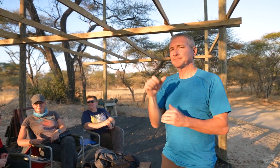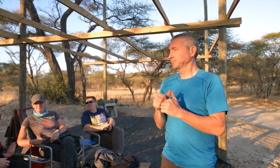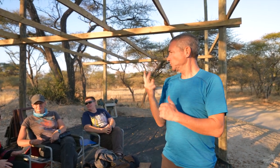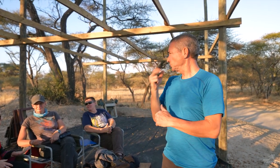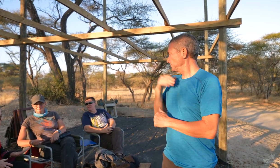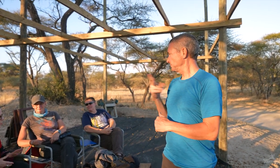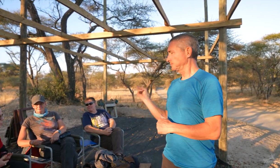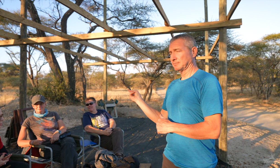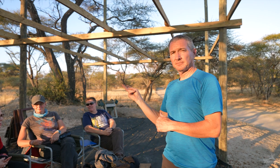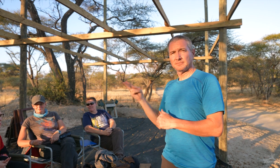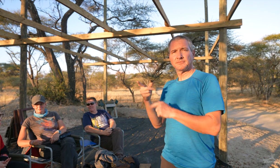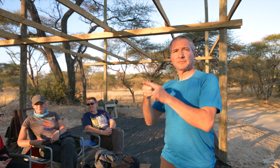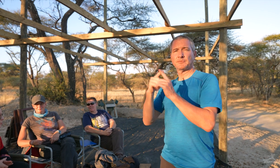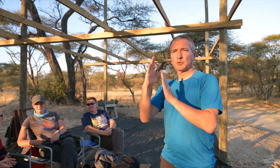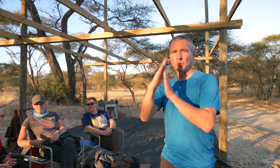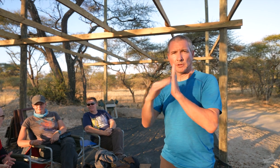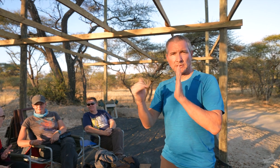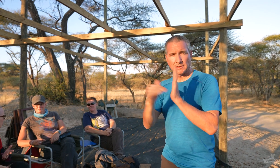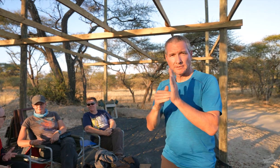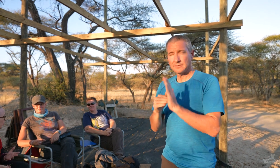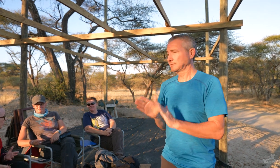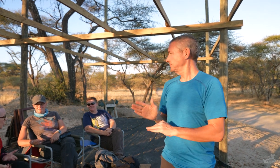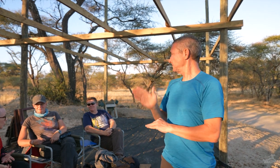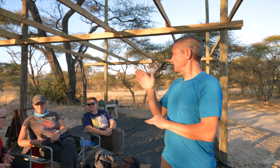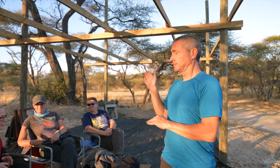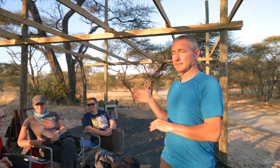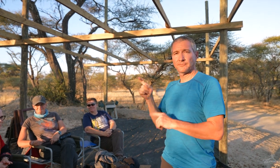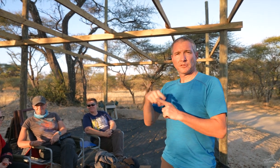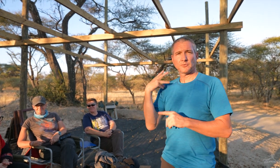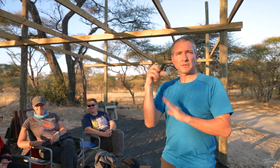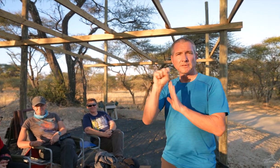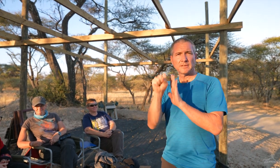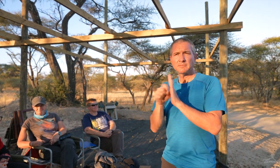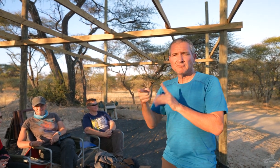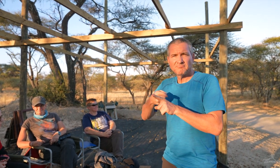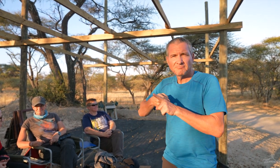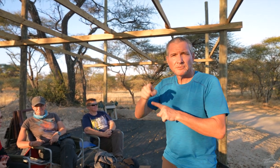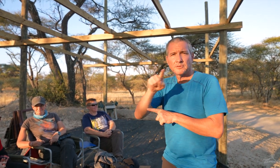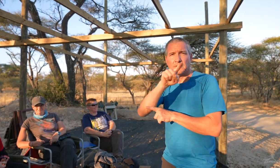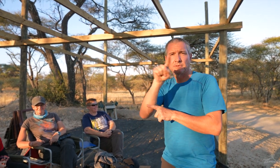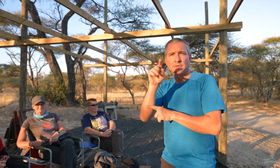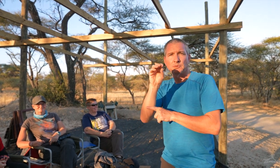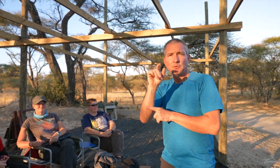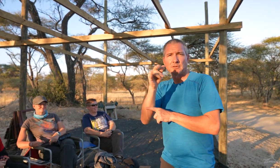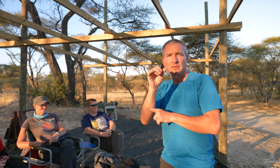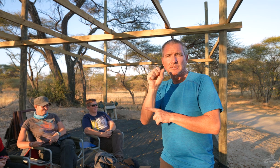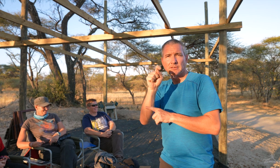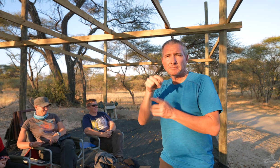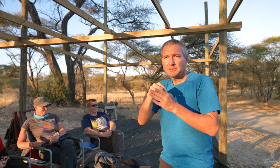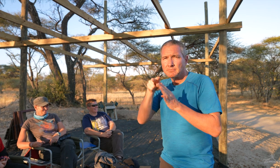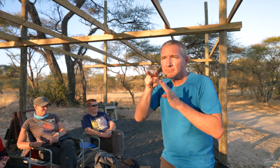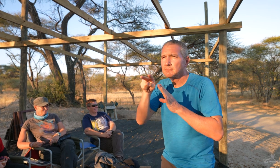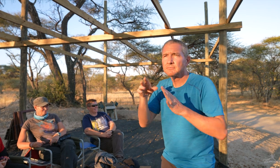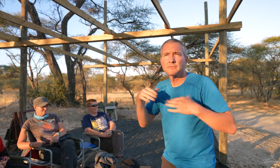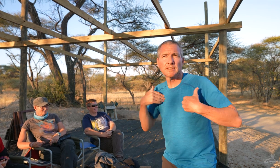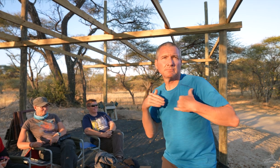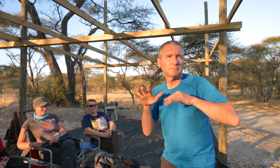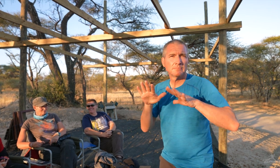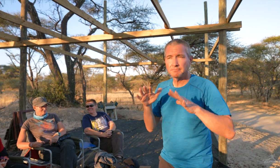I’m with two women from New Zealand and Washington. They’re professional zoologists, which means they observe animals.